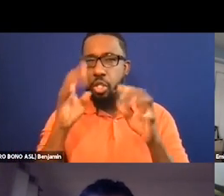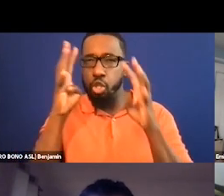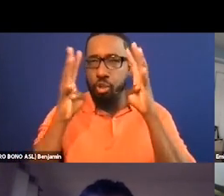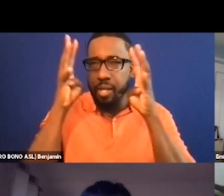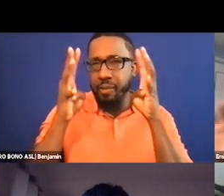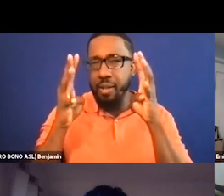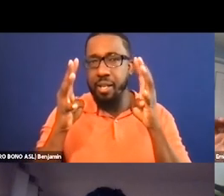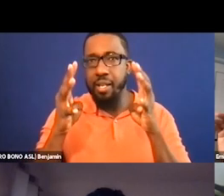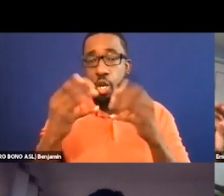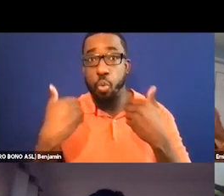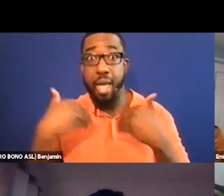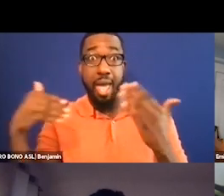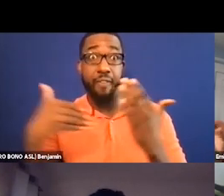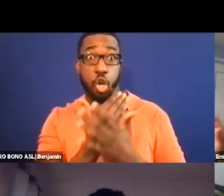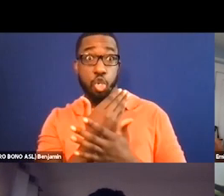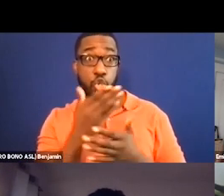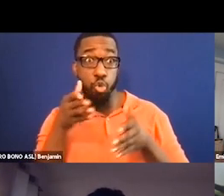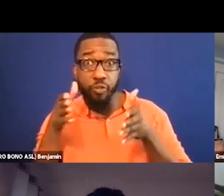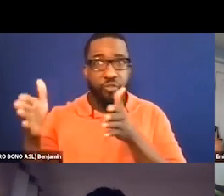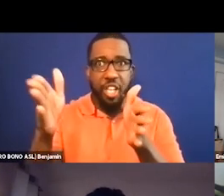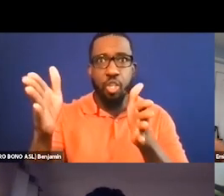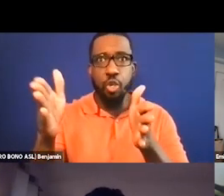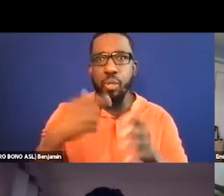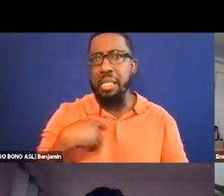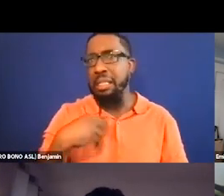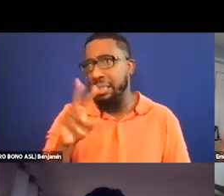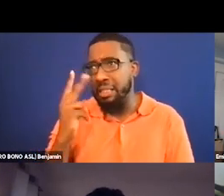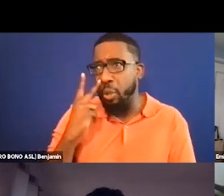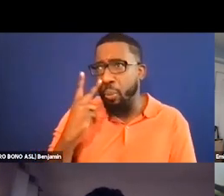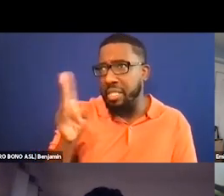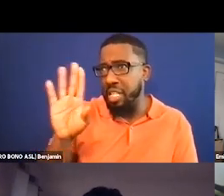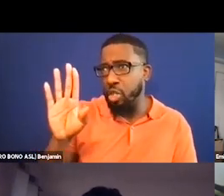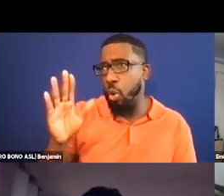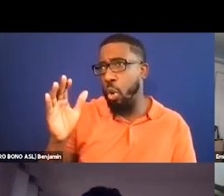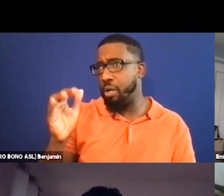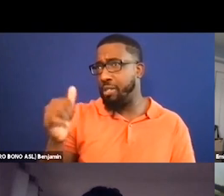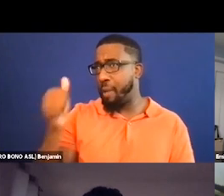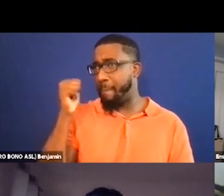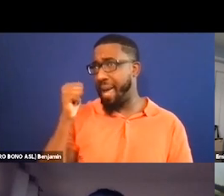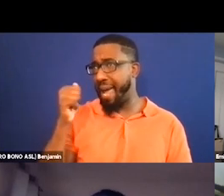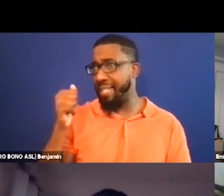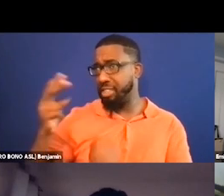we're like let us see your back storage rooms and we find things that work for us and make access possible.